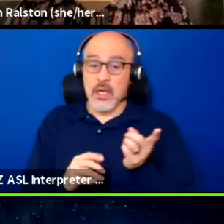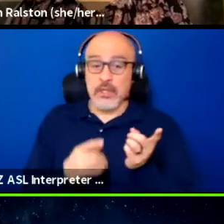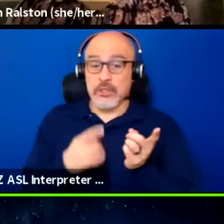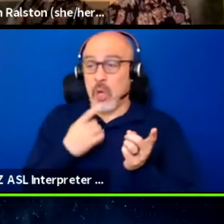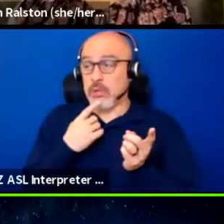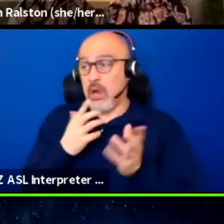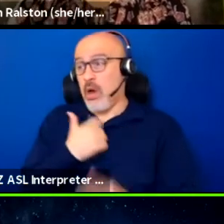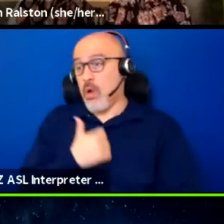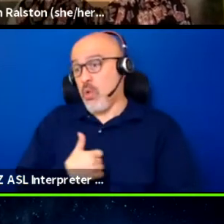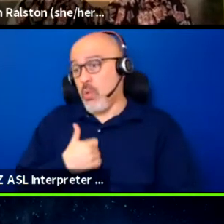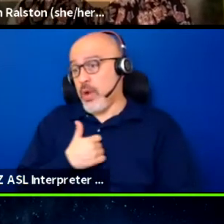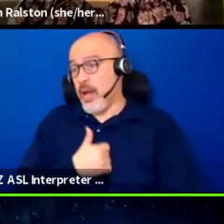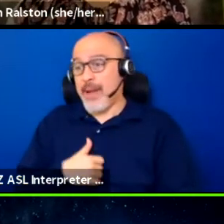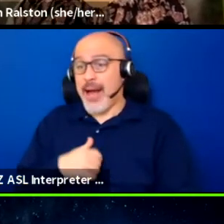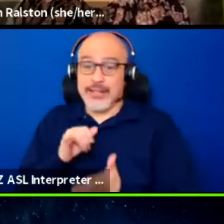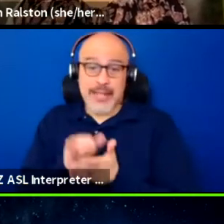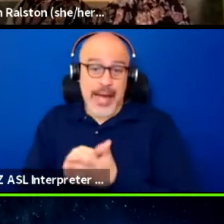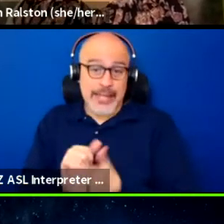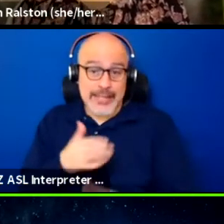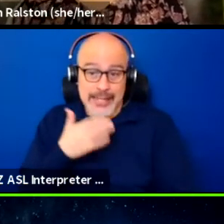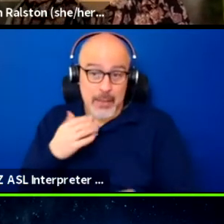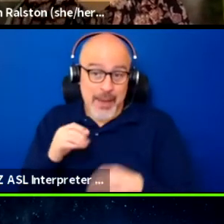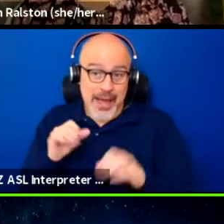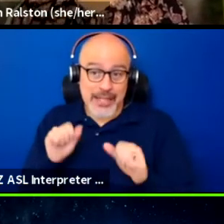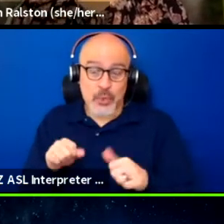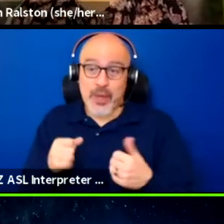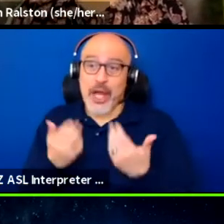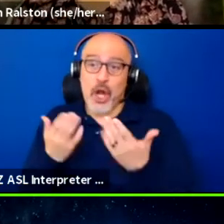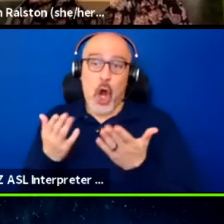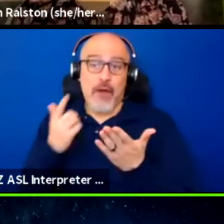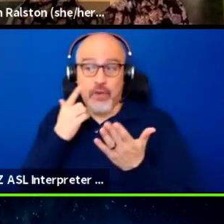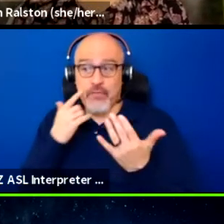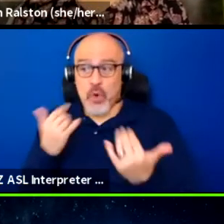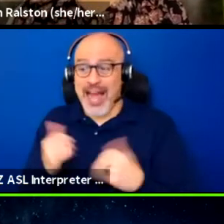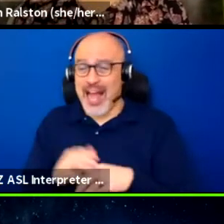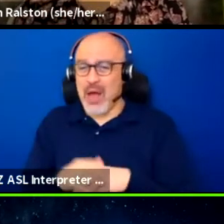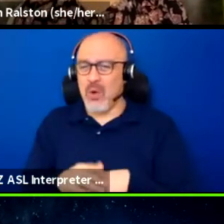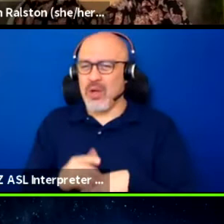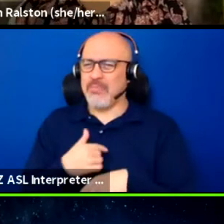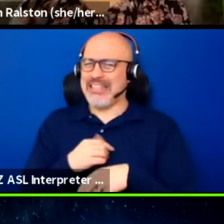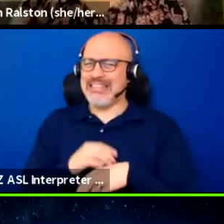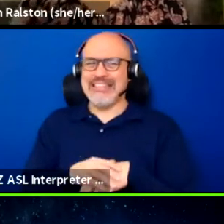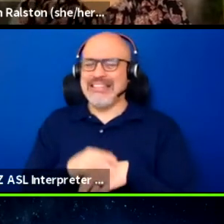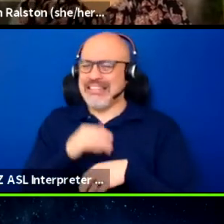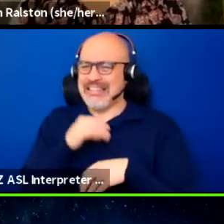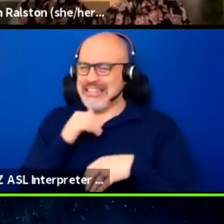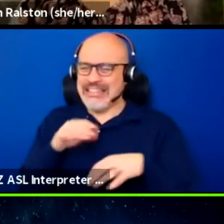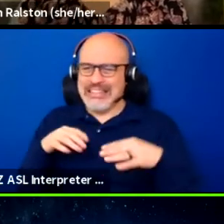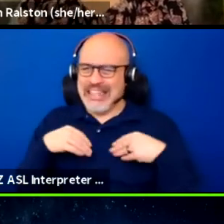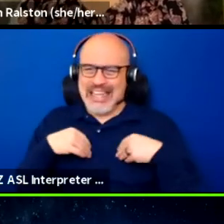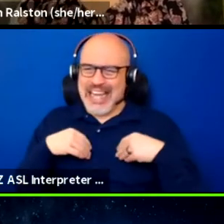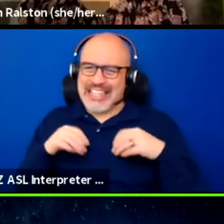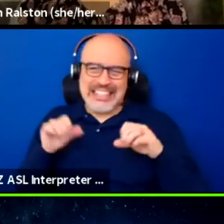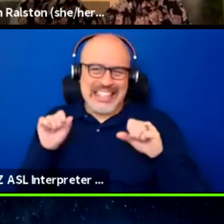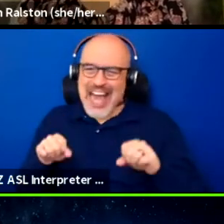This is pretty much the best that we can do for right now. And I was like, well, that's unacceptable, because people,